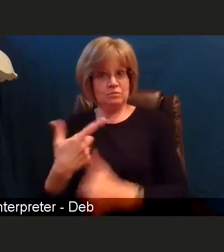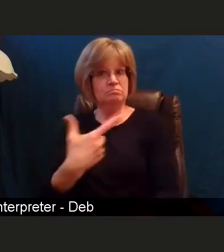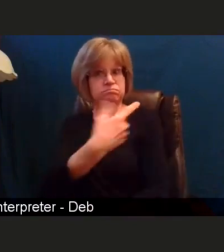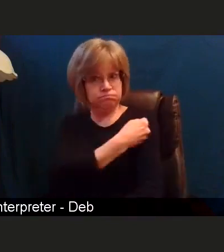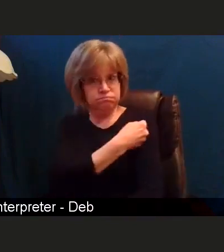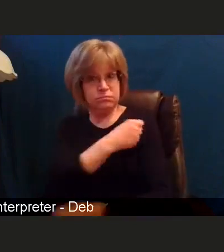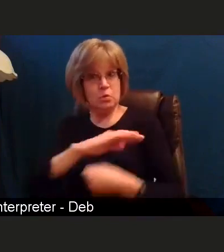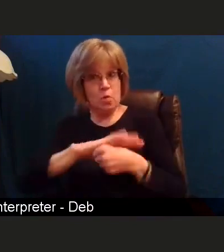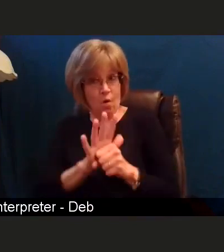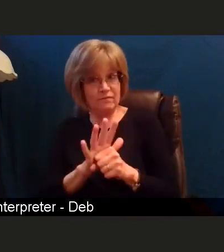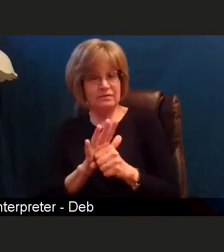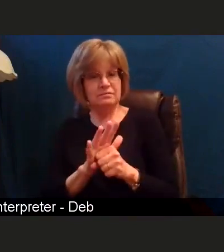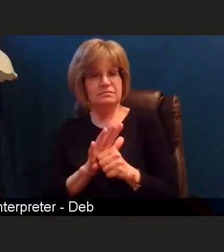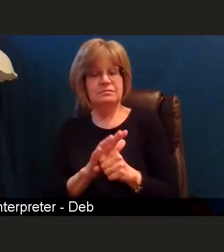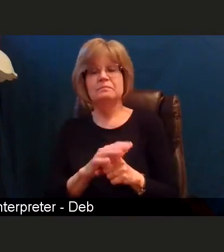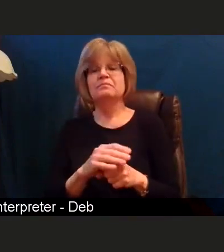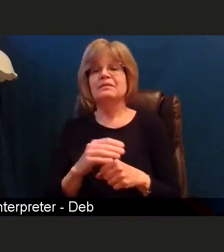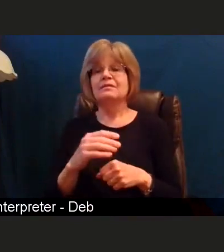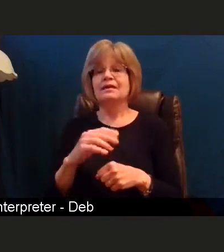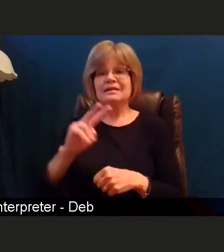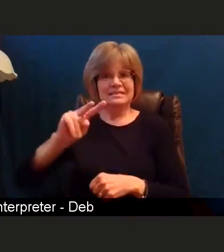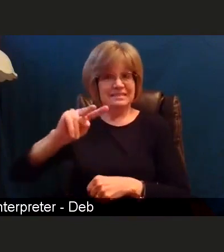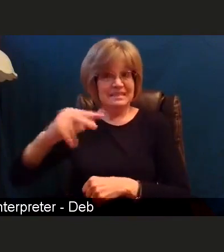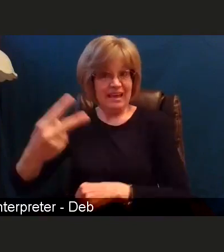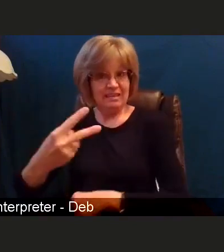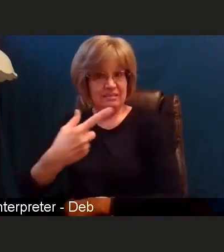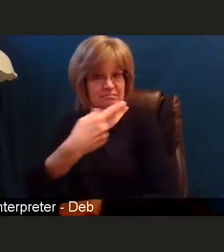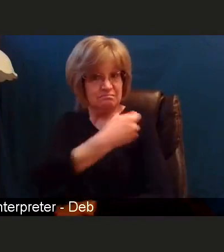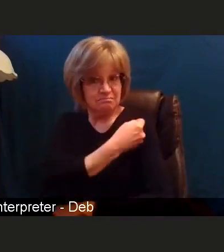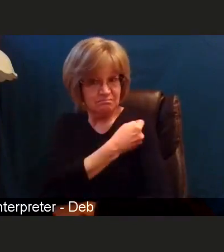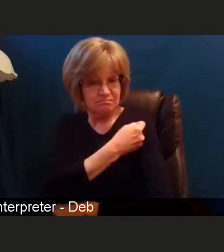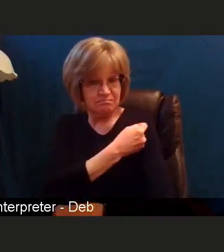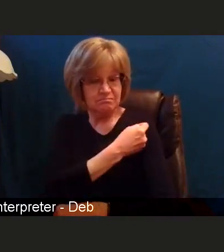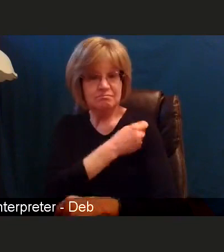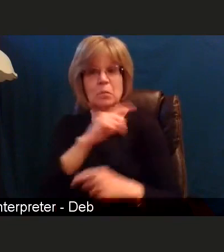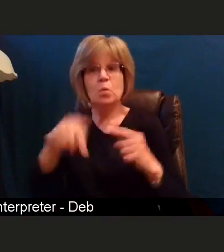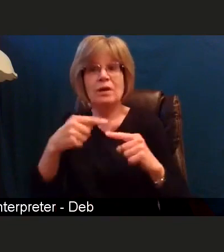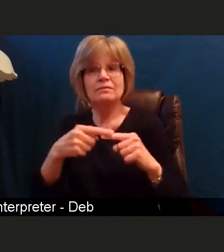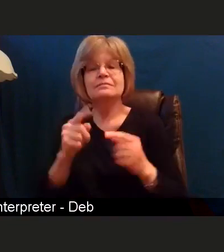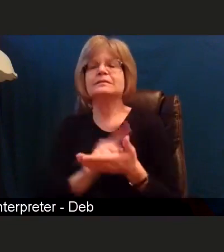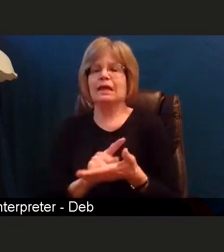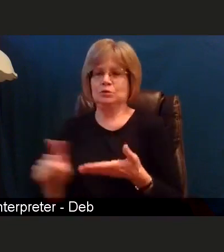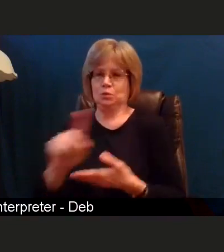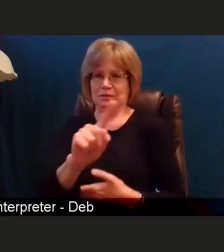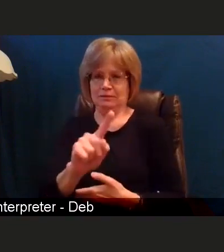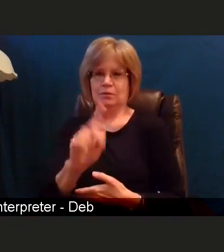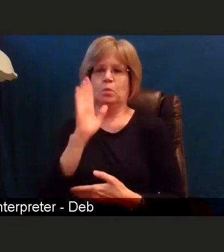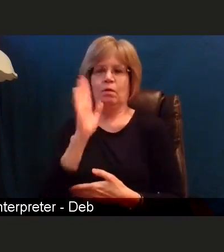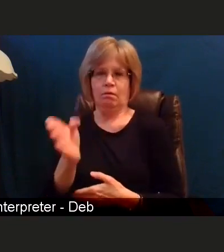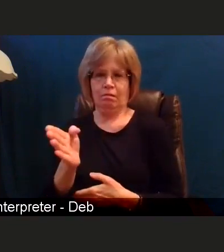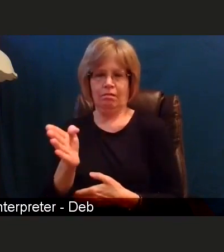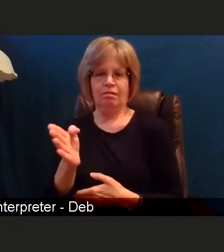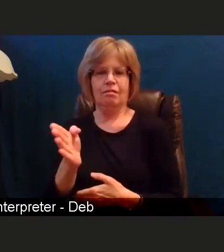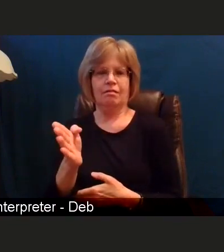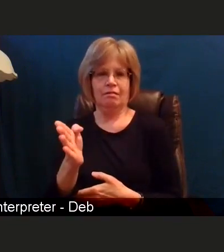I am scheduled to get my next COVID vaccine shot next week, and, you know, there was a both a mixture